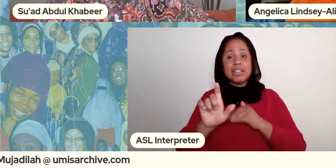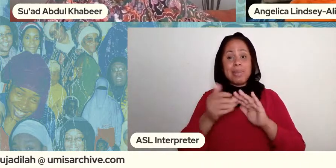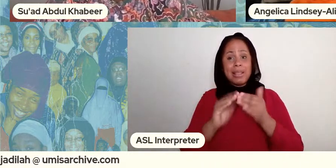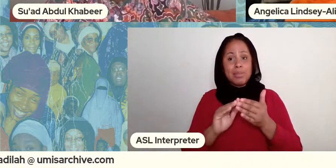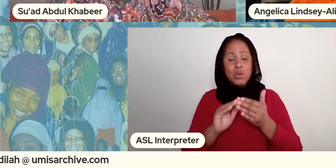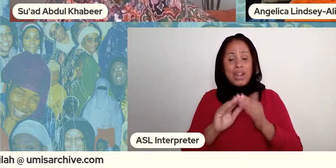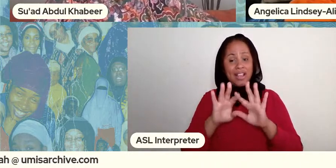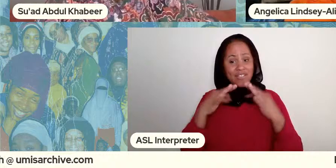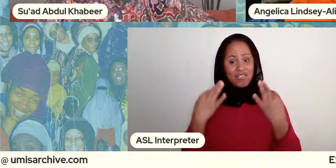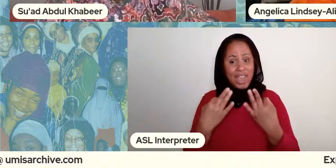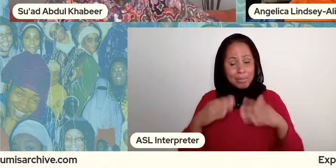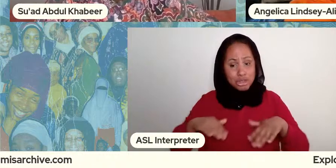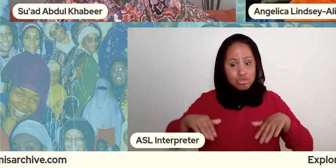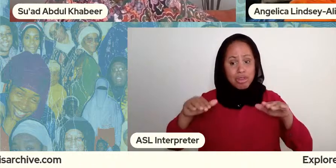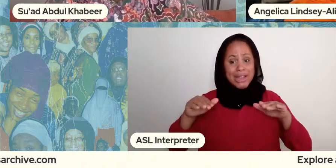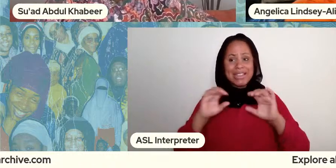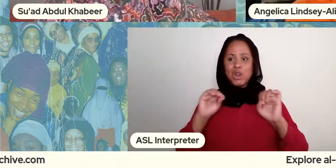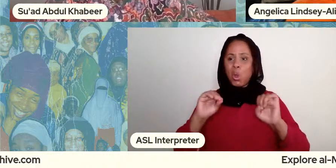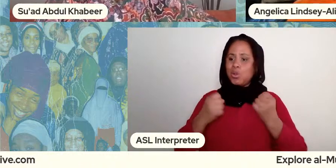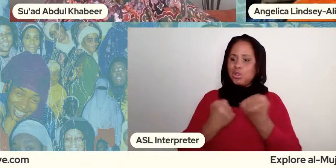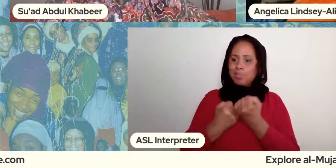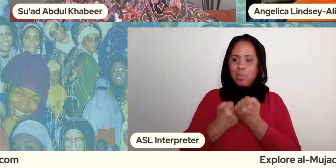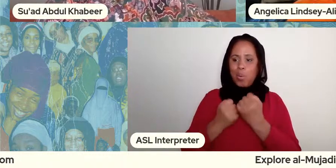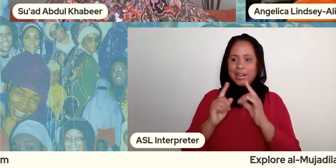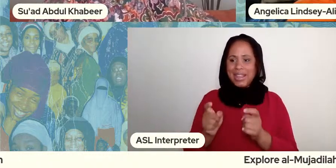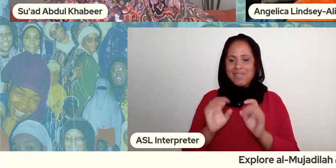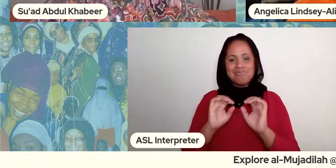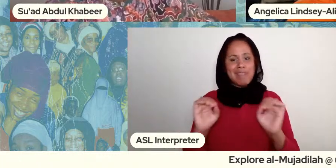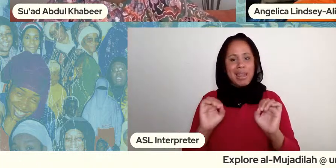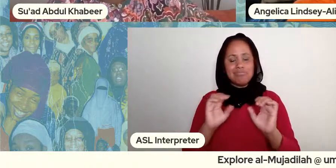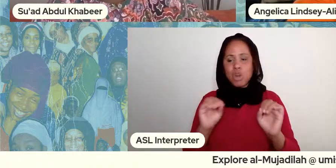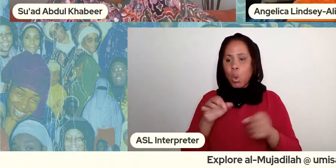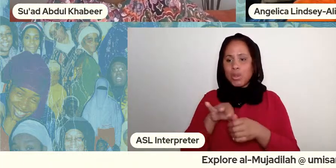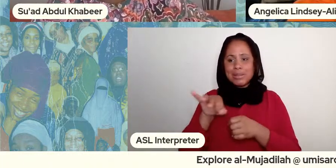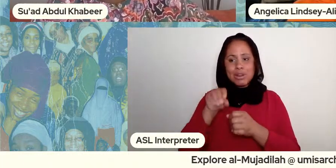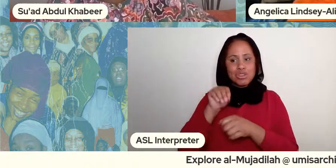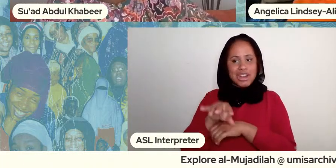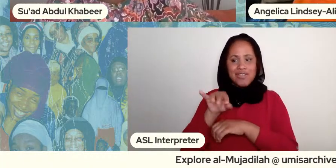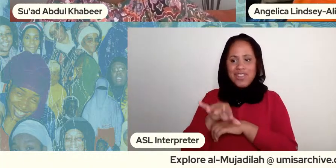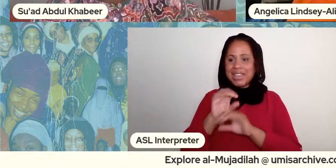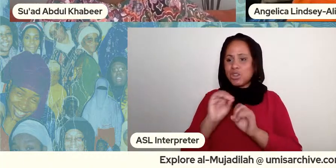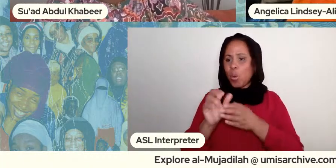not getting any spiritual advice or guidance and it makes me think about how you know dr